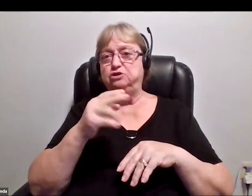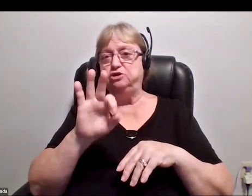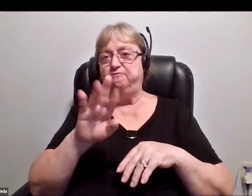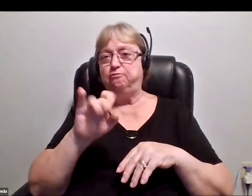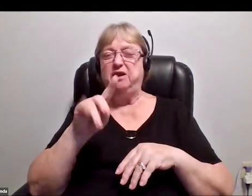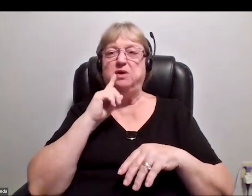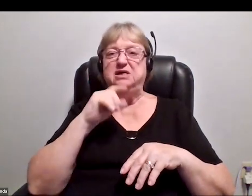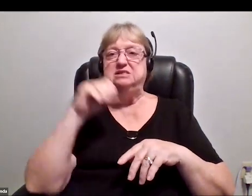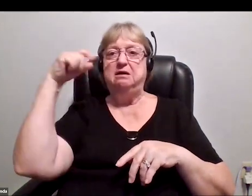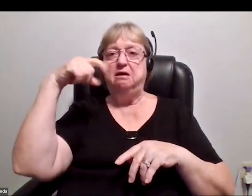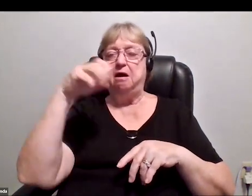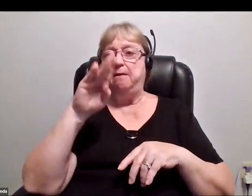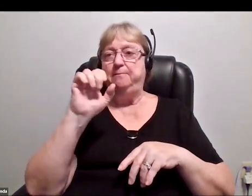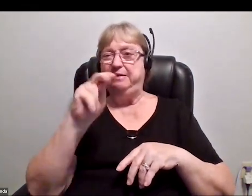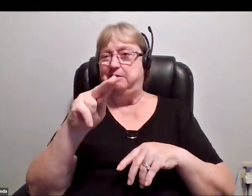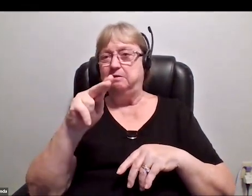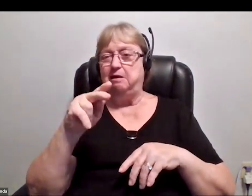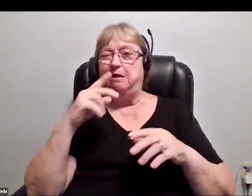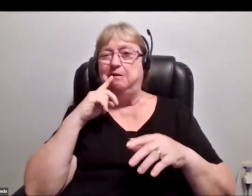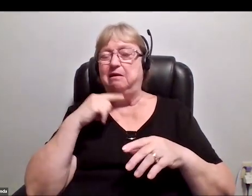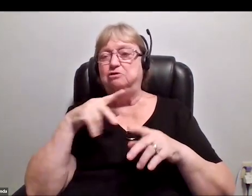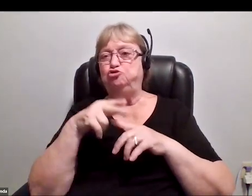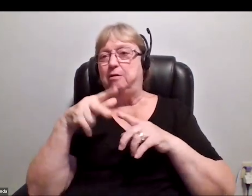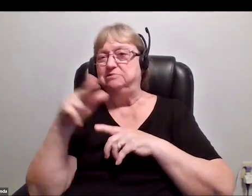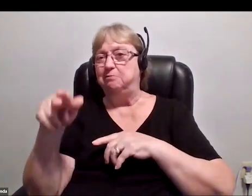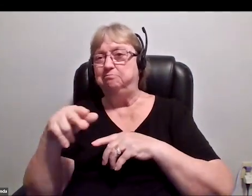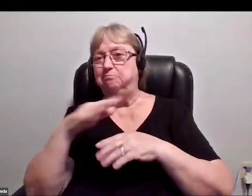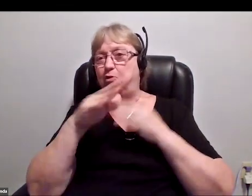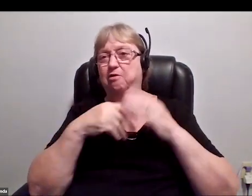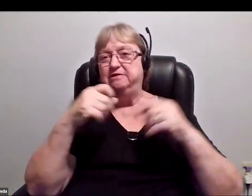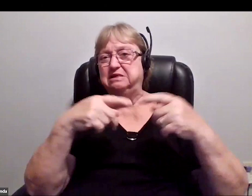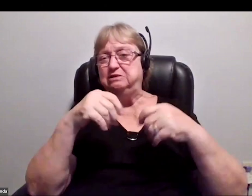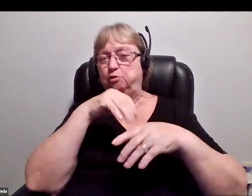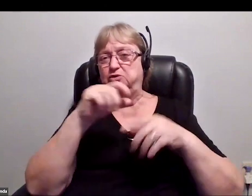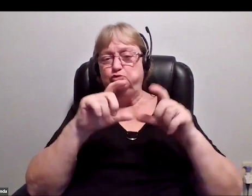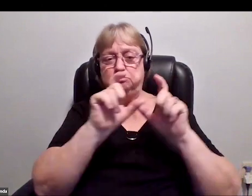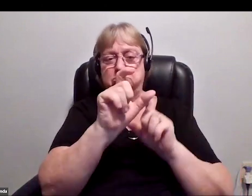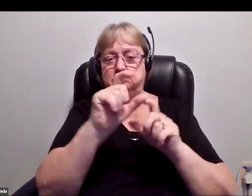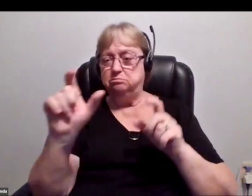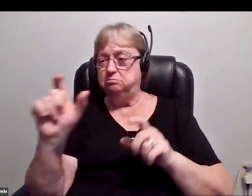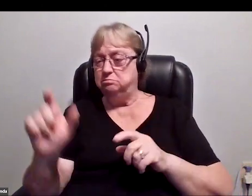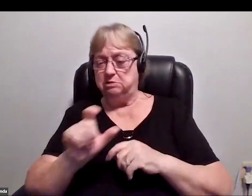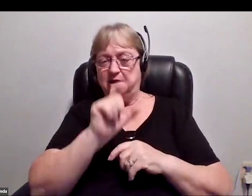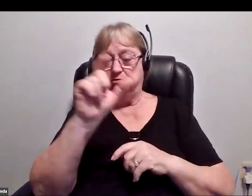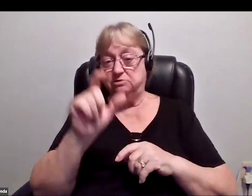We chopped the image up into little tiles and we didn't get all of the tiles back. This was a photo taken from space from orbit,